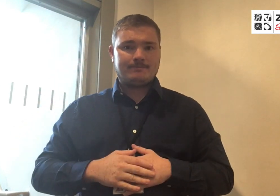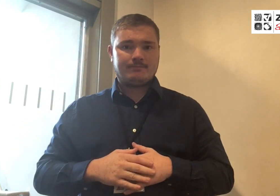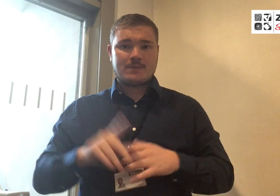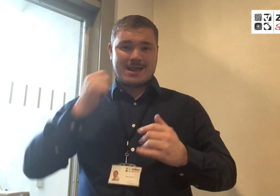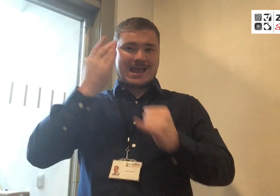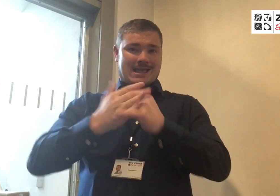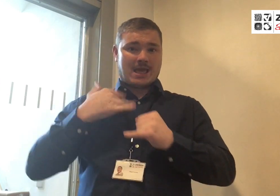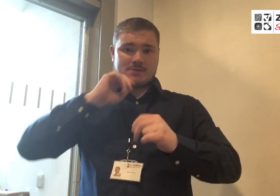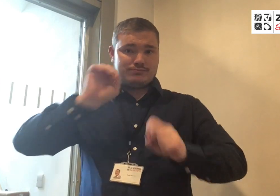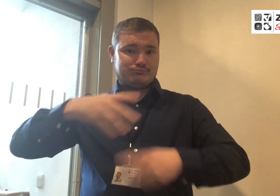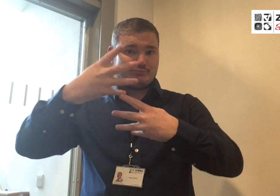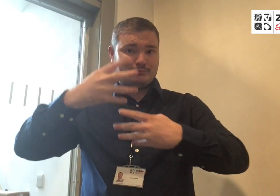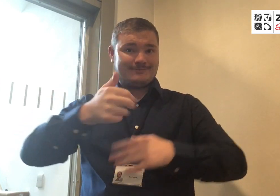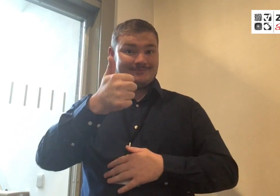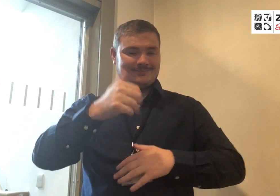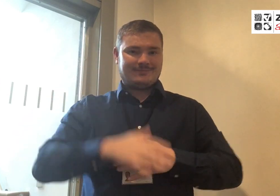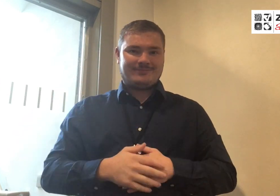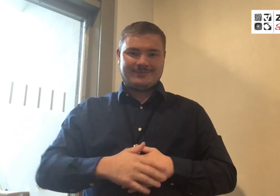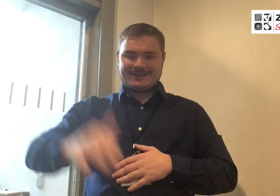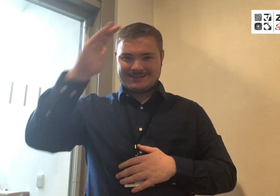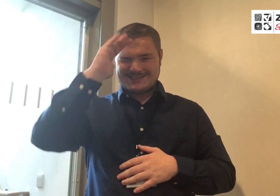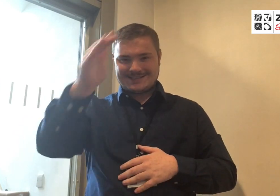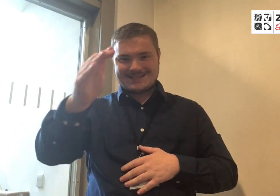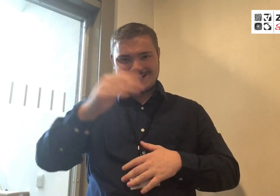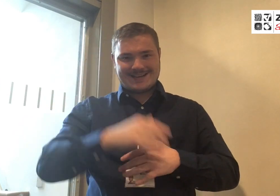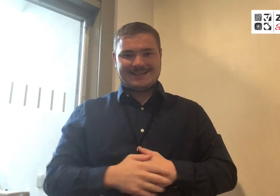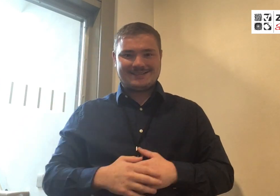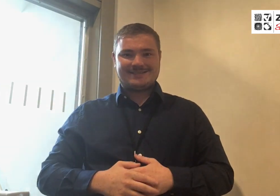Details will be shown at the end of this video. Take care!